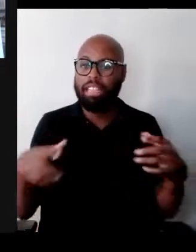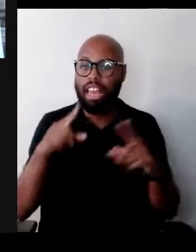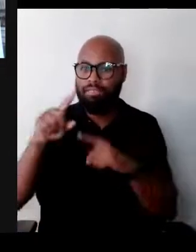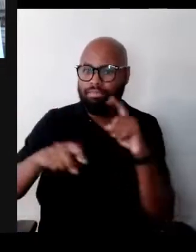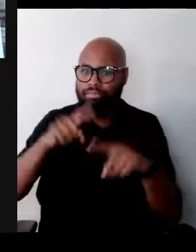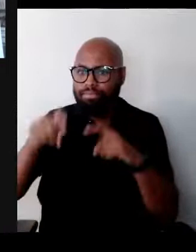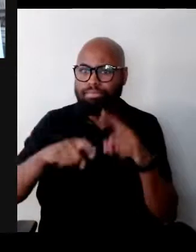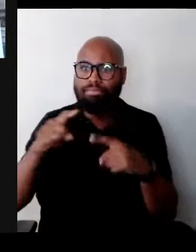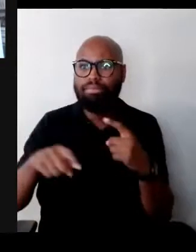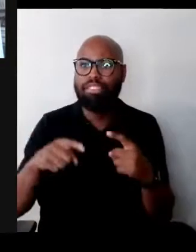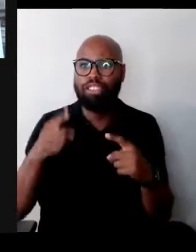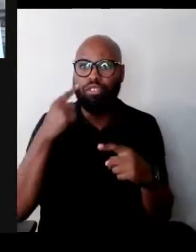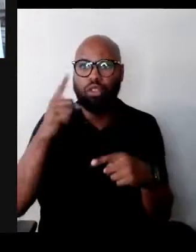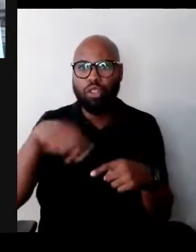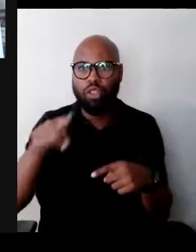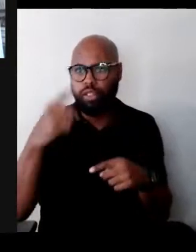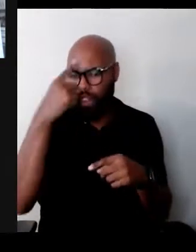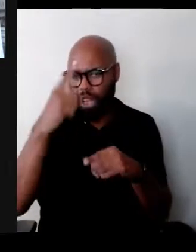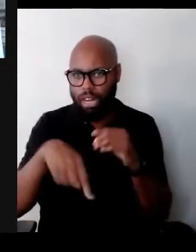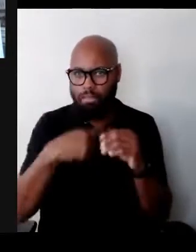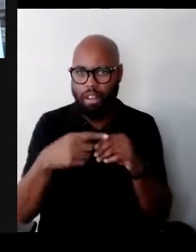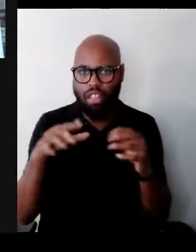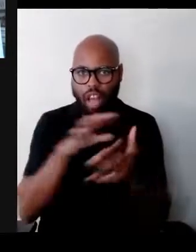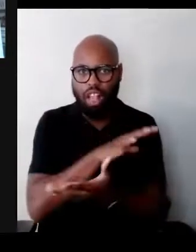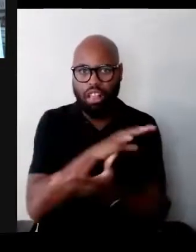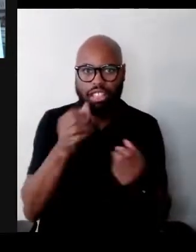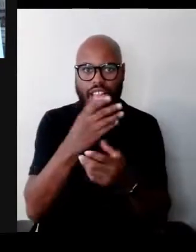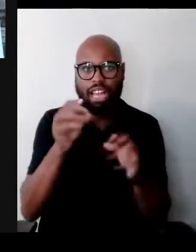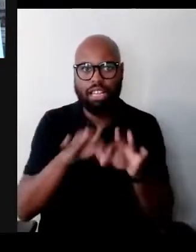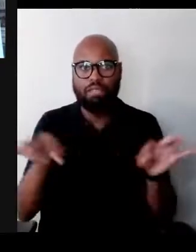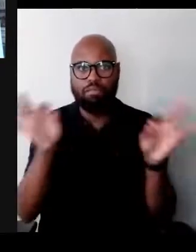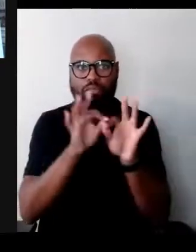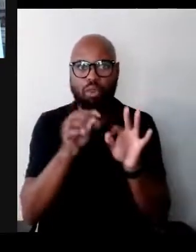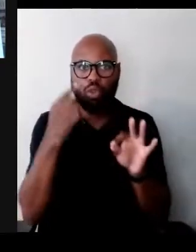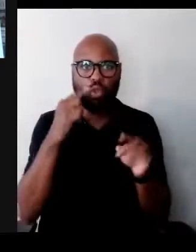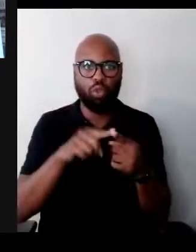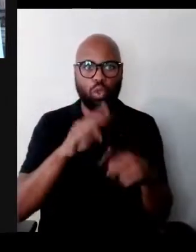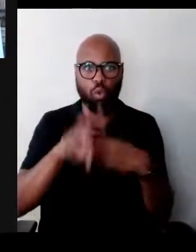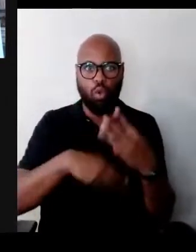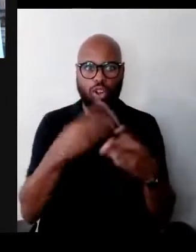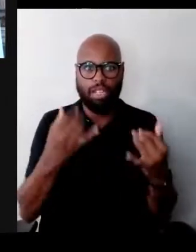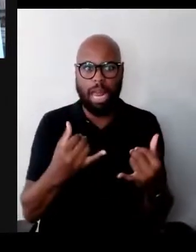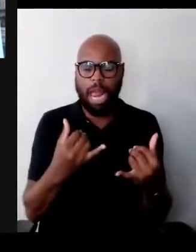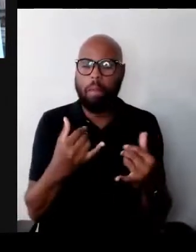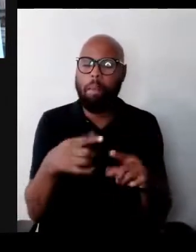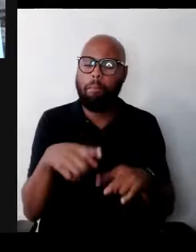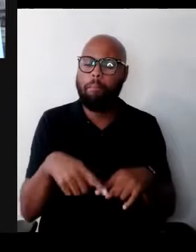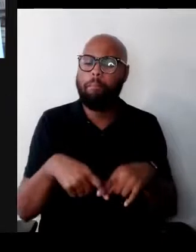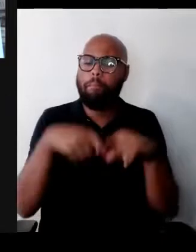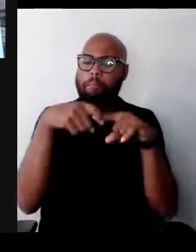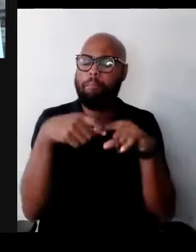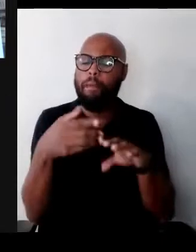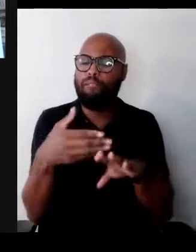and its relevance to the world today. But before we go there, I wonder if we could open up some windows,